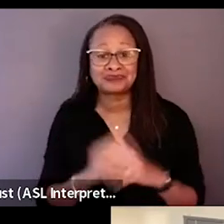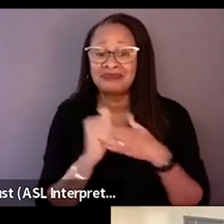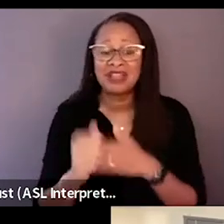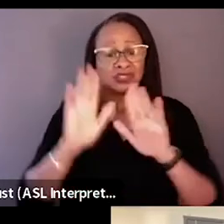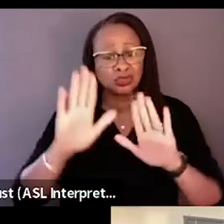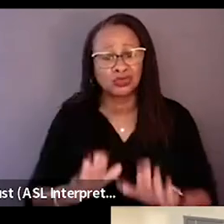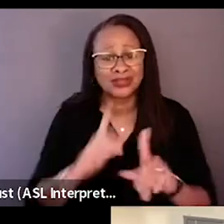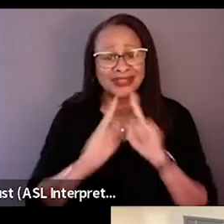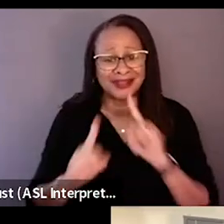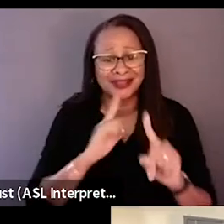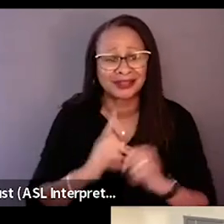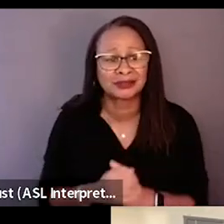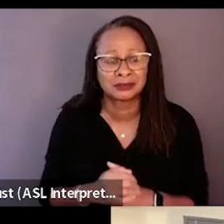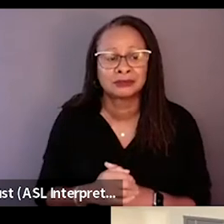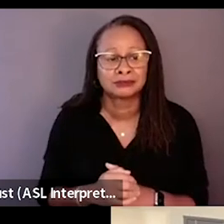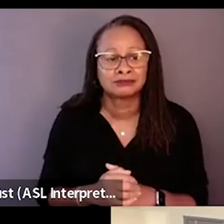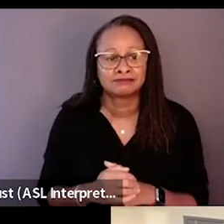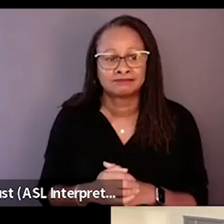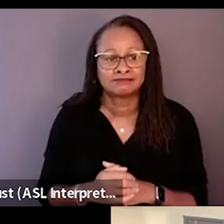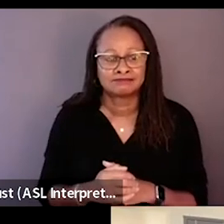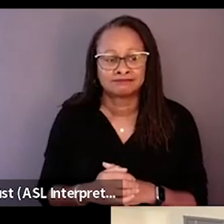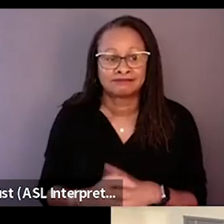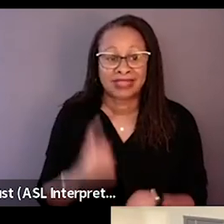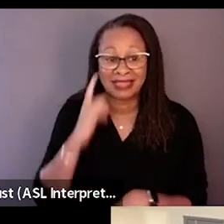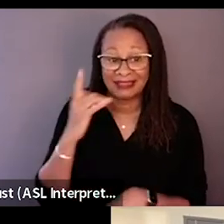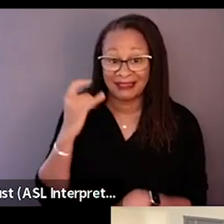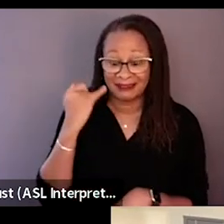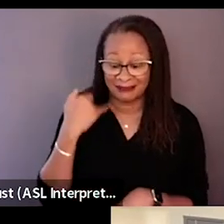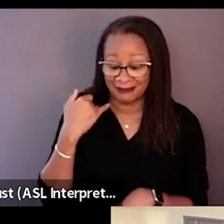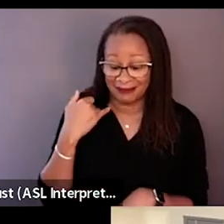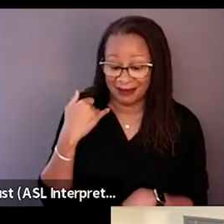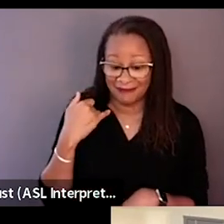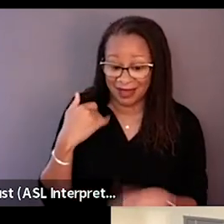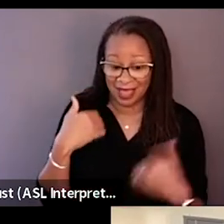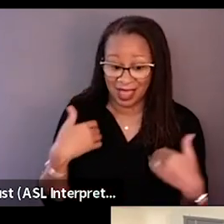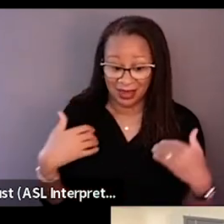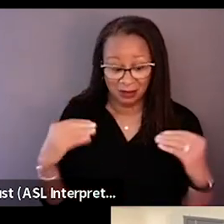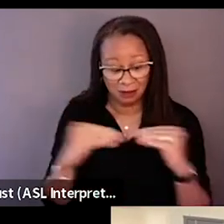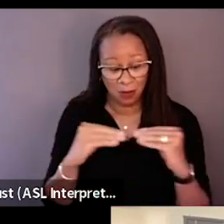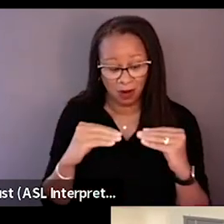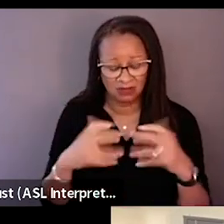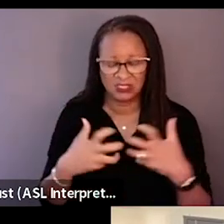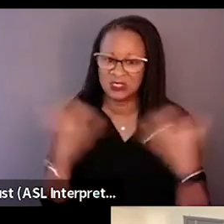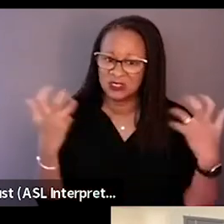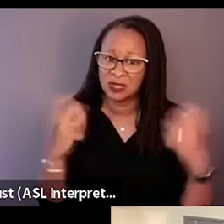because I think if I would've taken an angry approach to making this film, it would be a lot harder